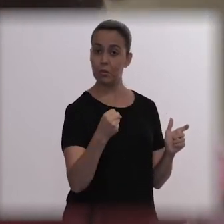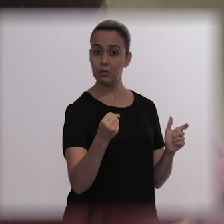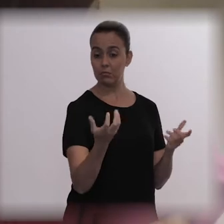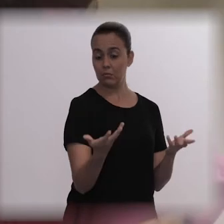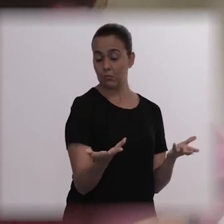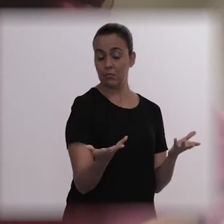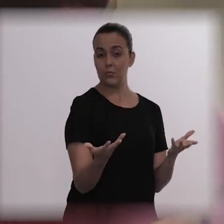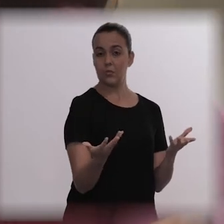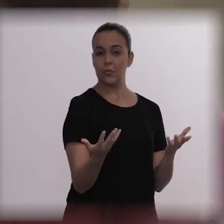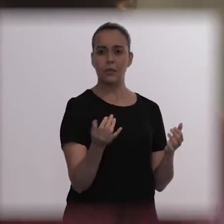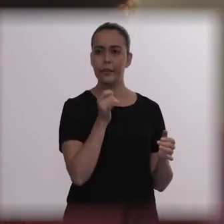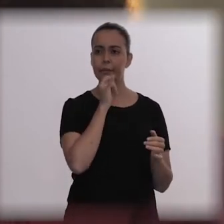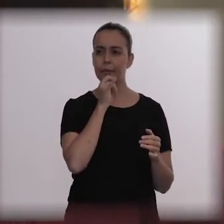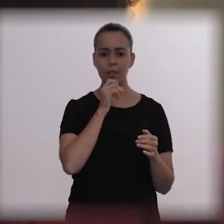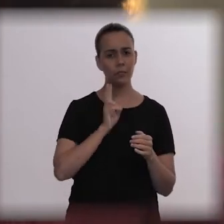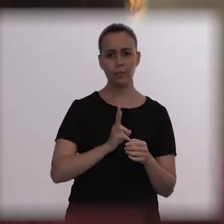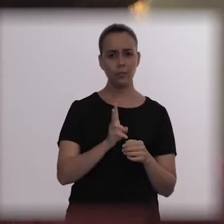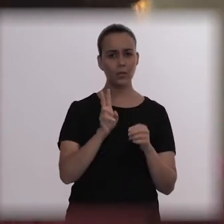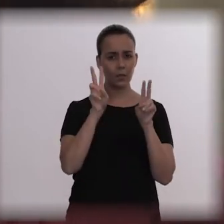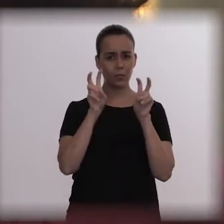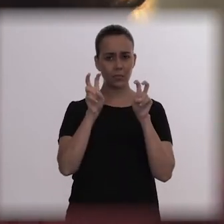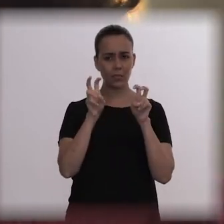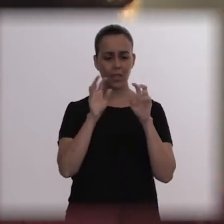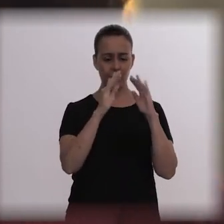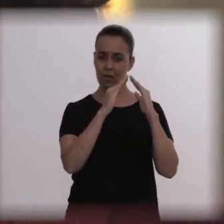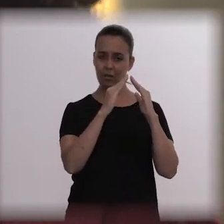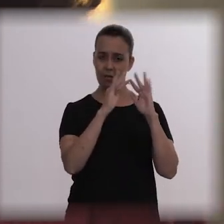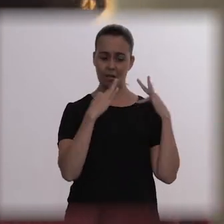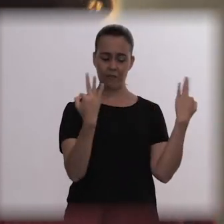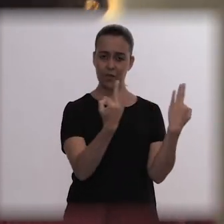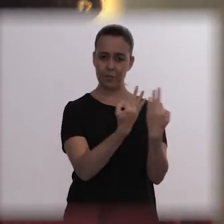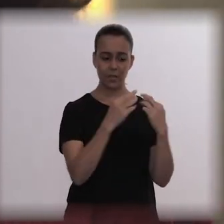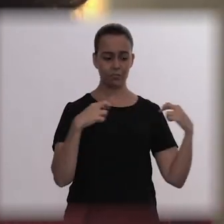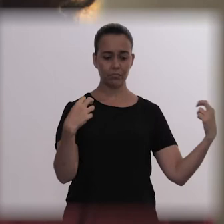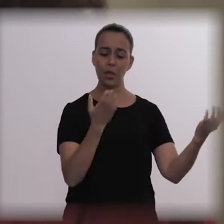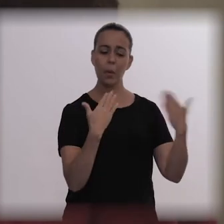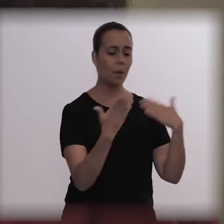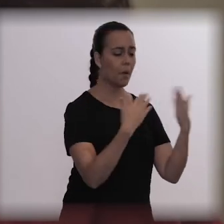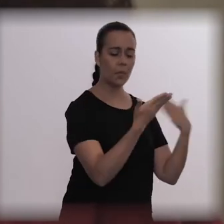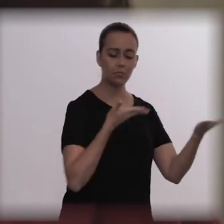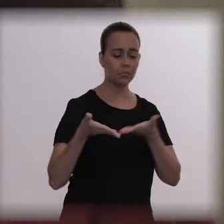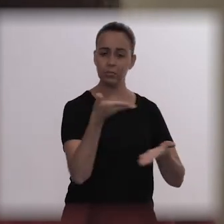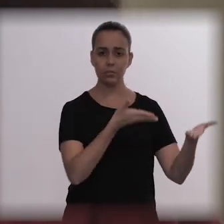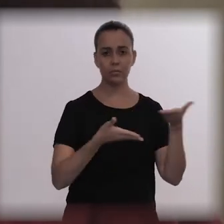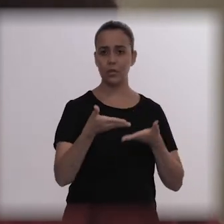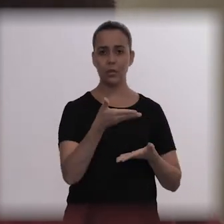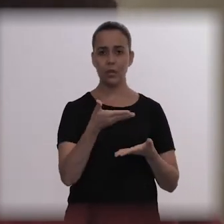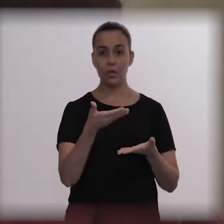a taboo, even today it is not a taboo to talk about suicide, even though we had a suicide in our family.